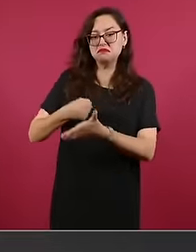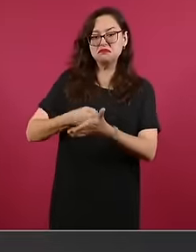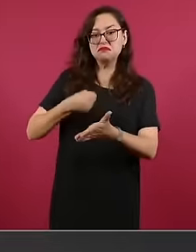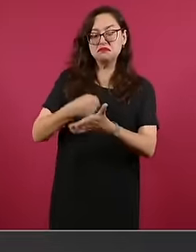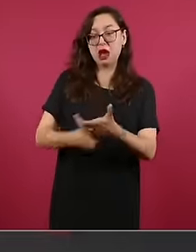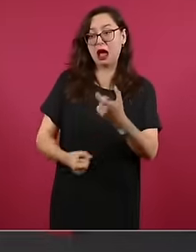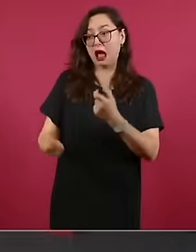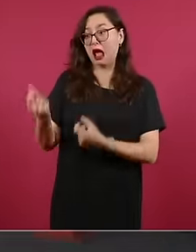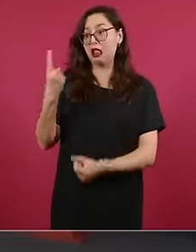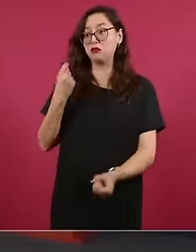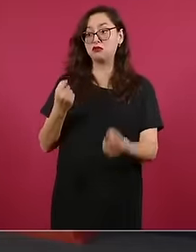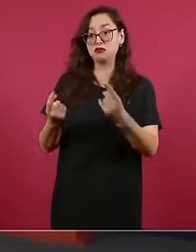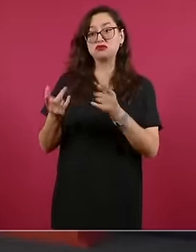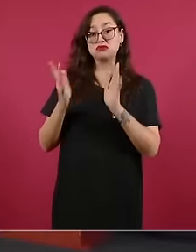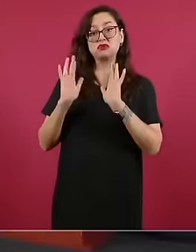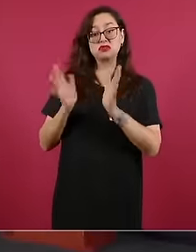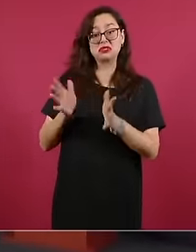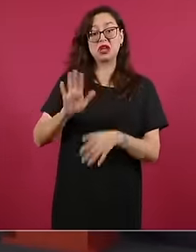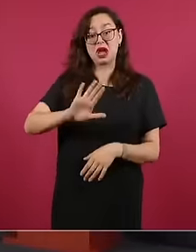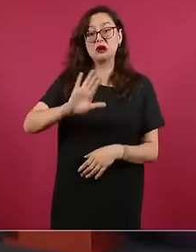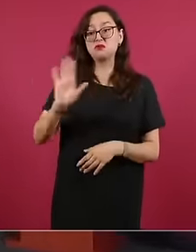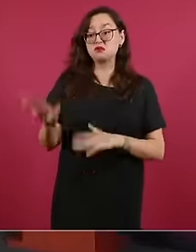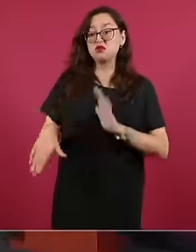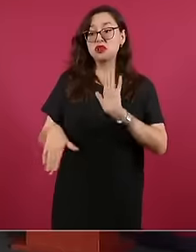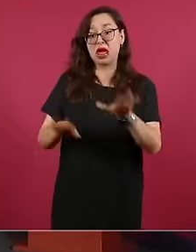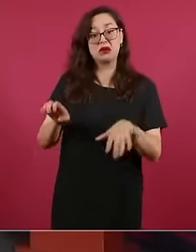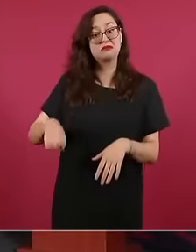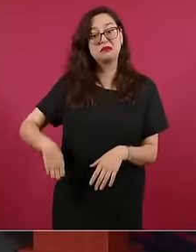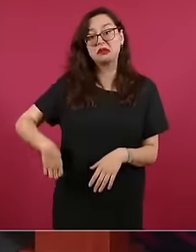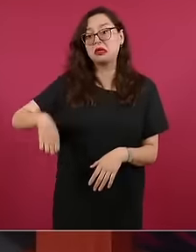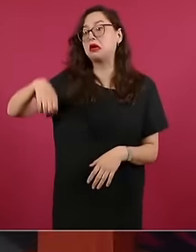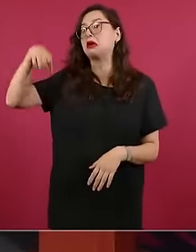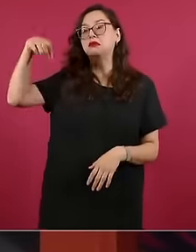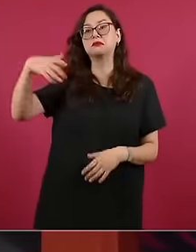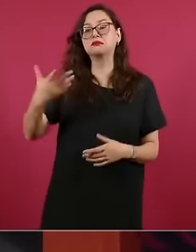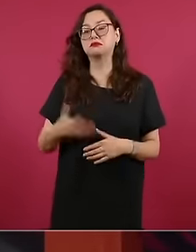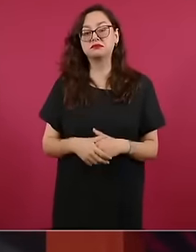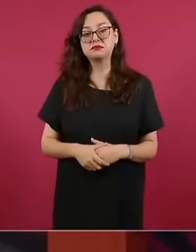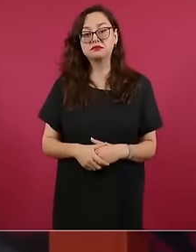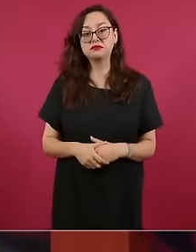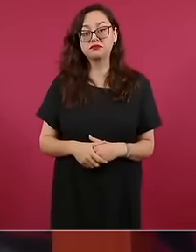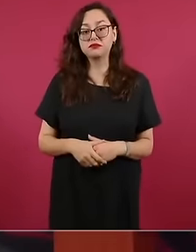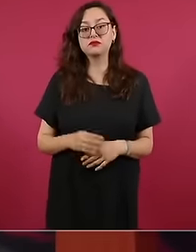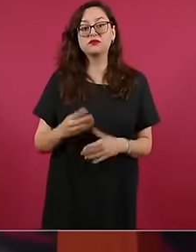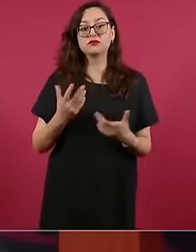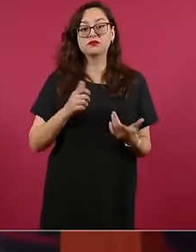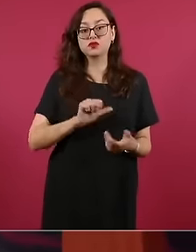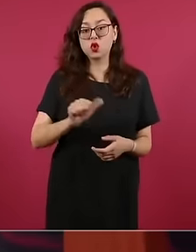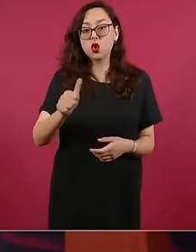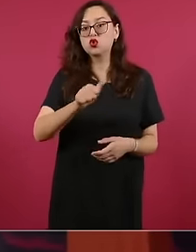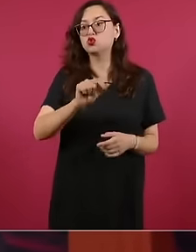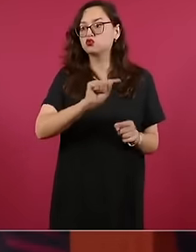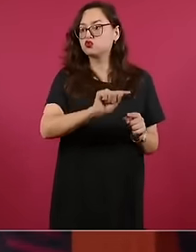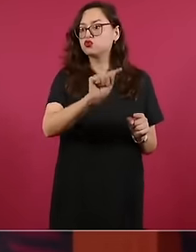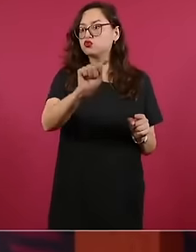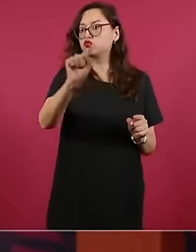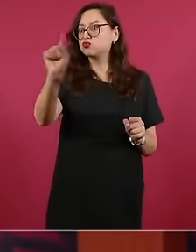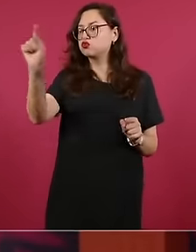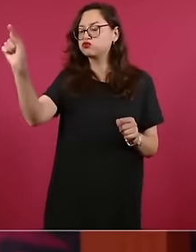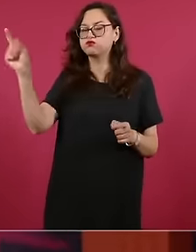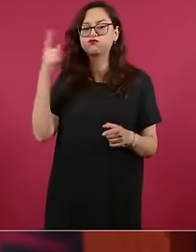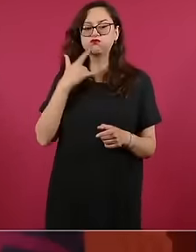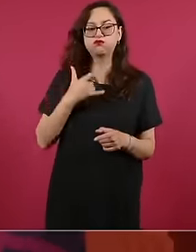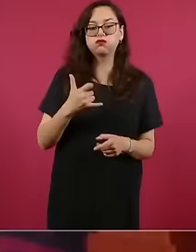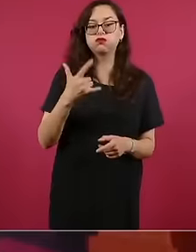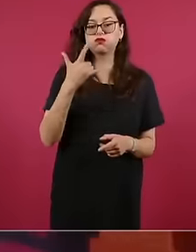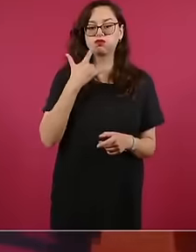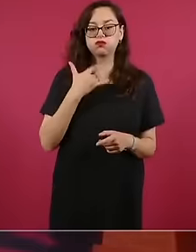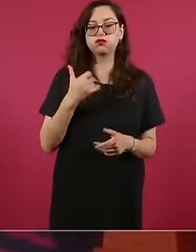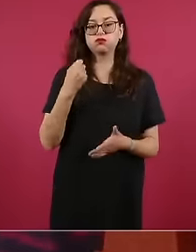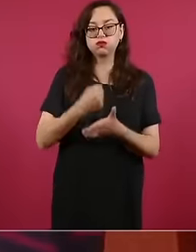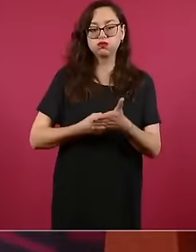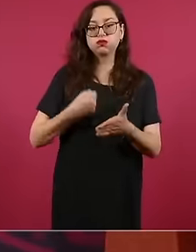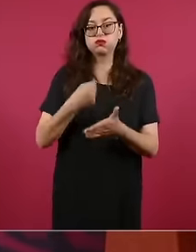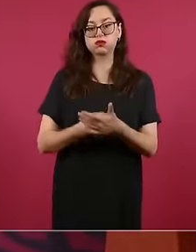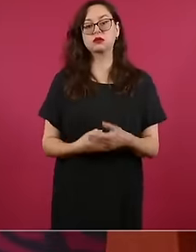of this movement, already great and of many others and we must continue and that is democracy.